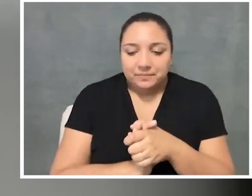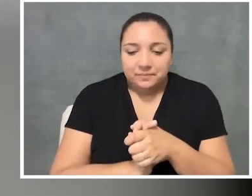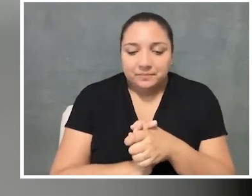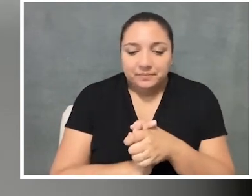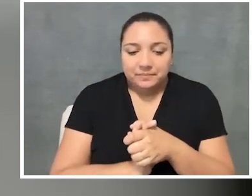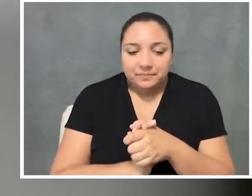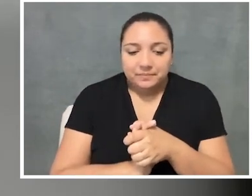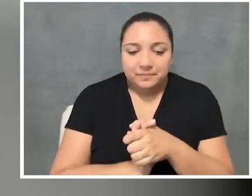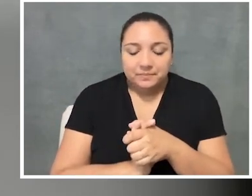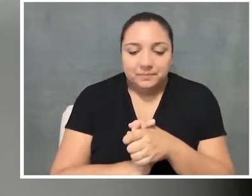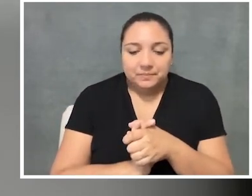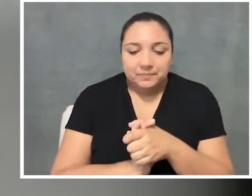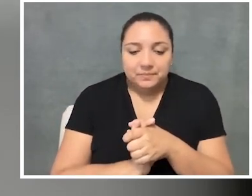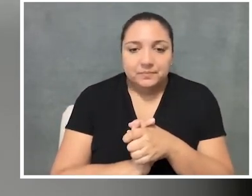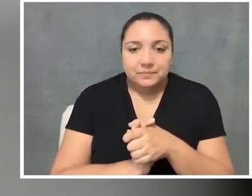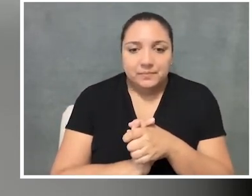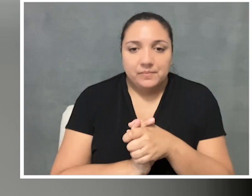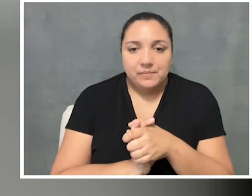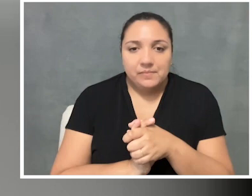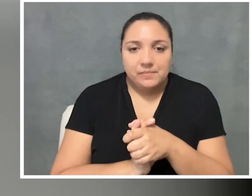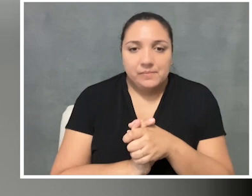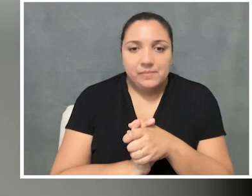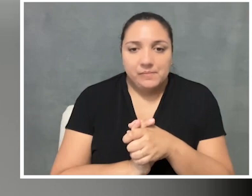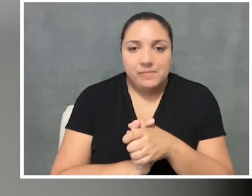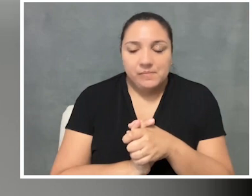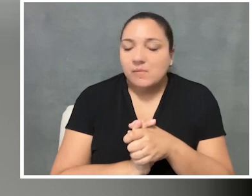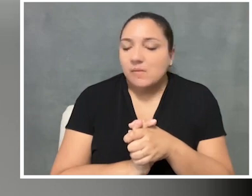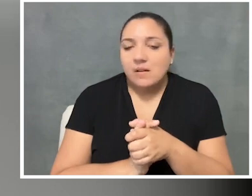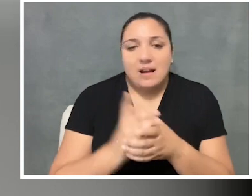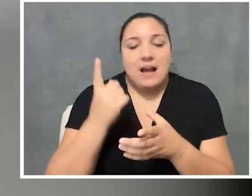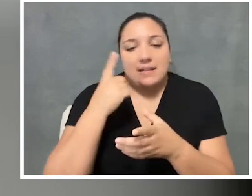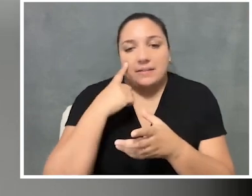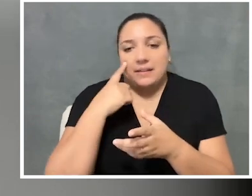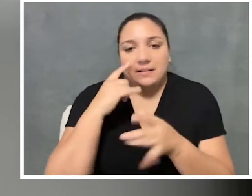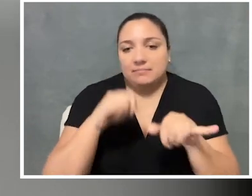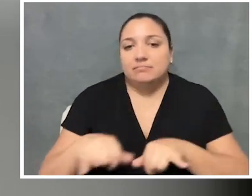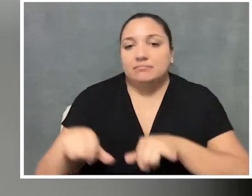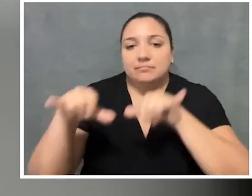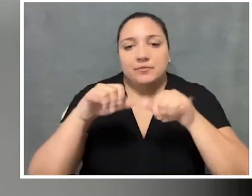I think it's true for all sort of anti-oppression movements